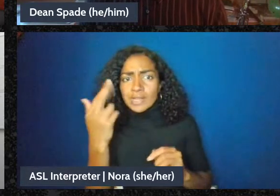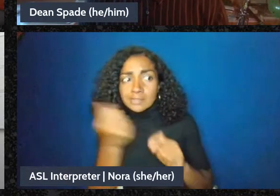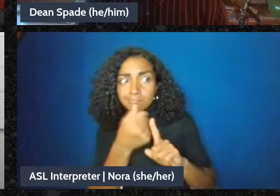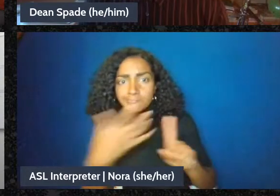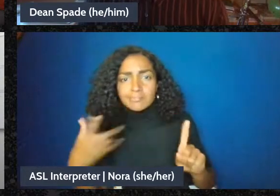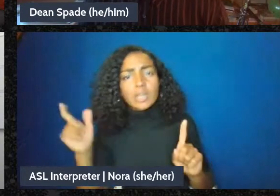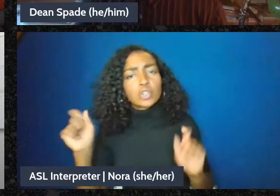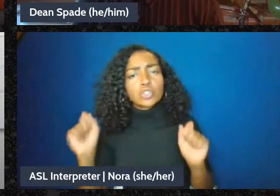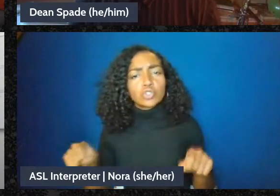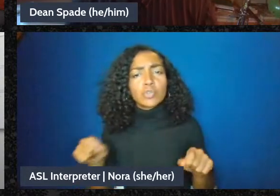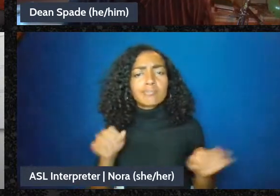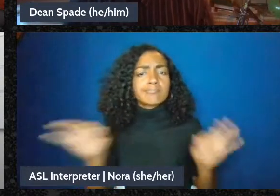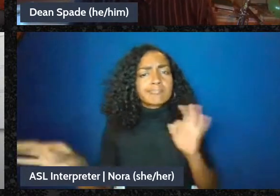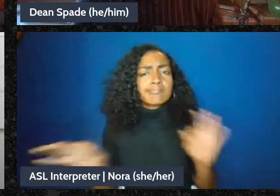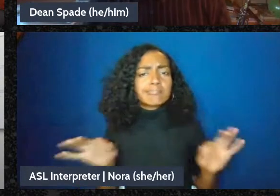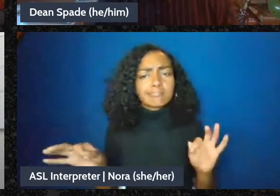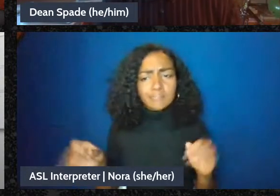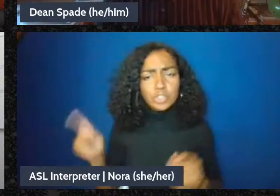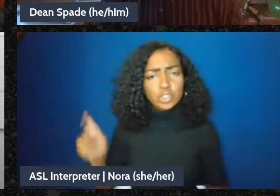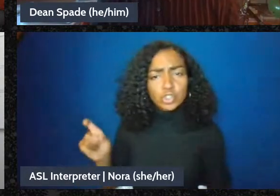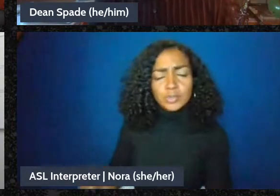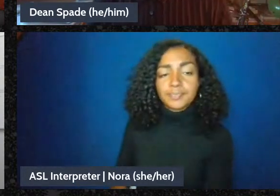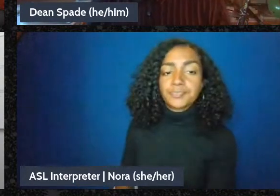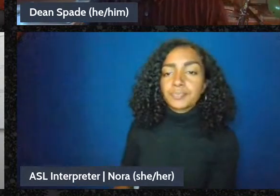Thanks, I think we'll just do one more question from the live questions: